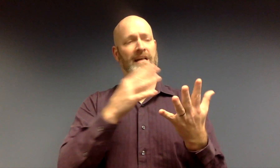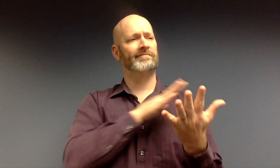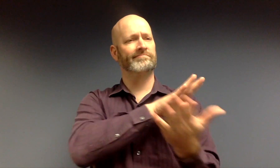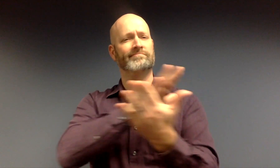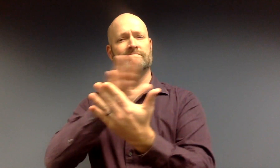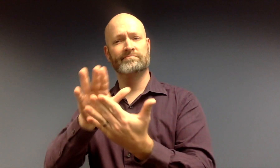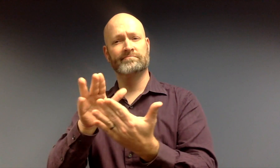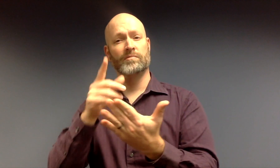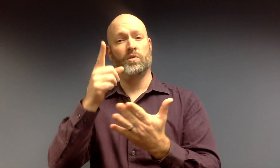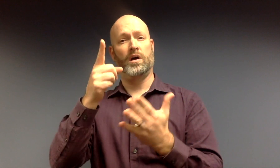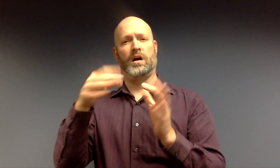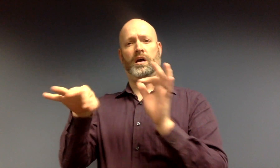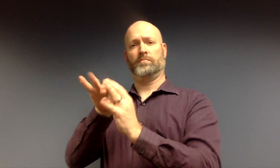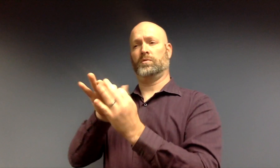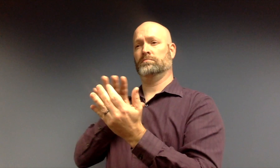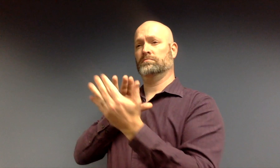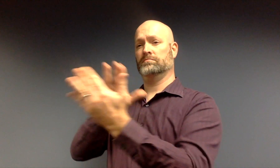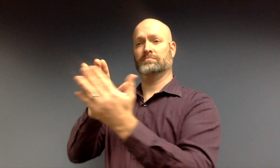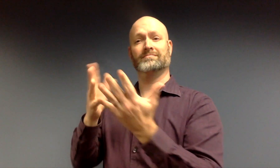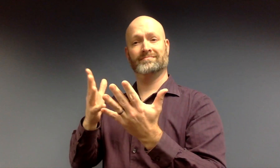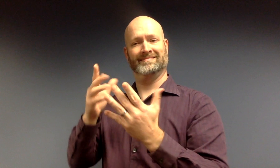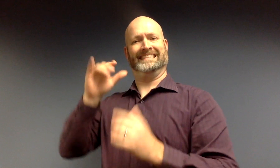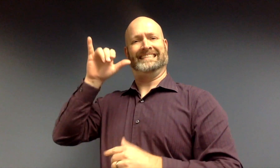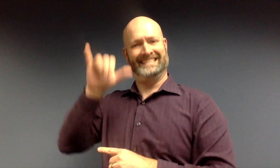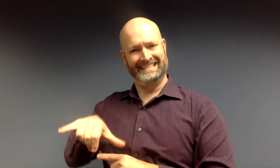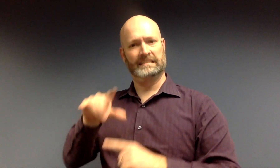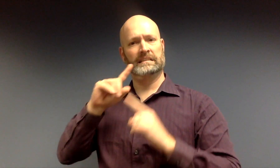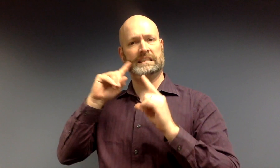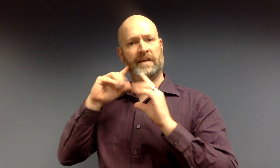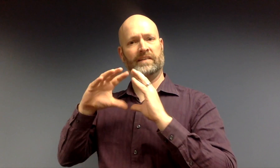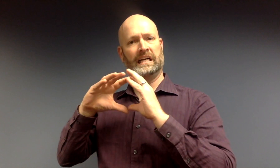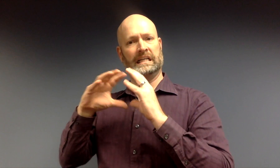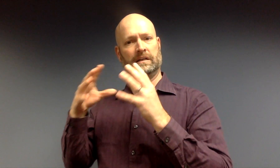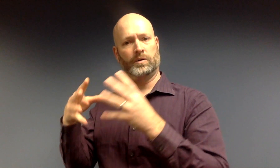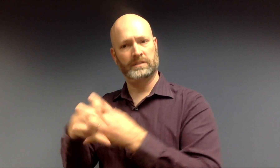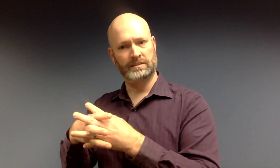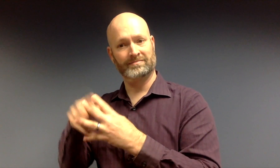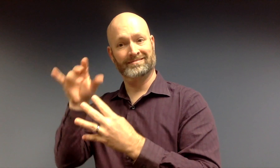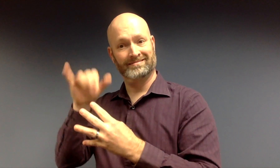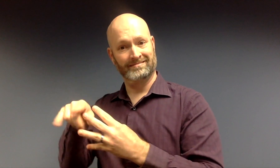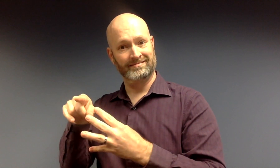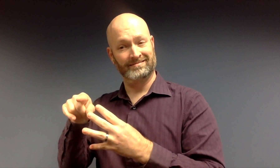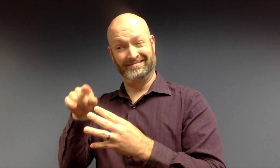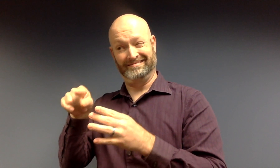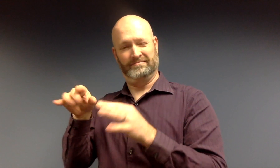There are many approaches to this, but one essential approach is empowering the Deaf Ecosystem.